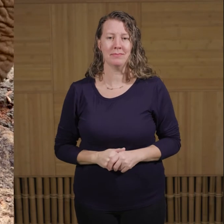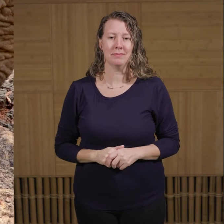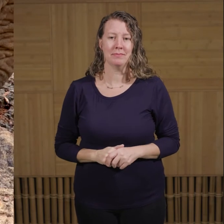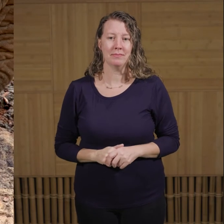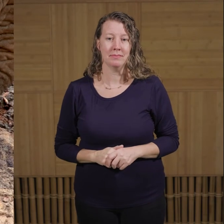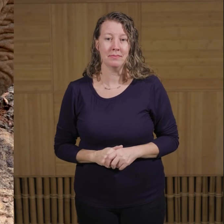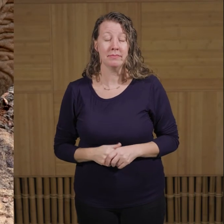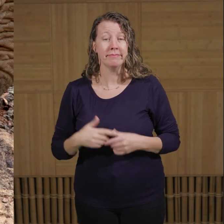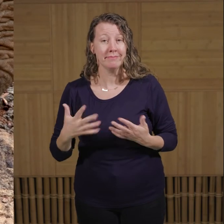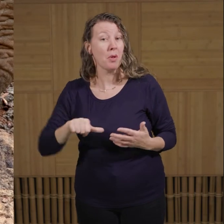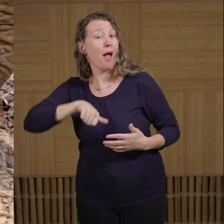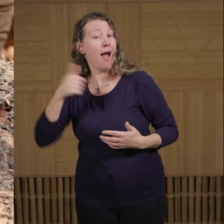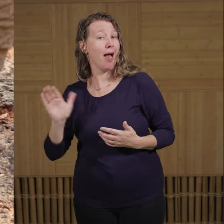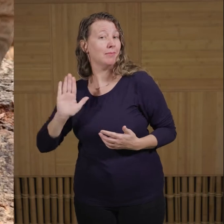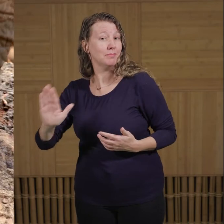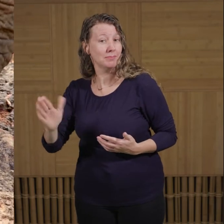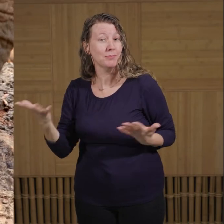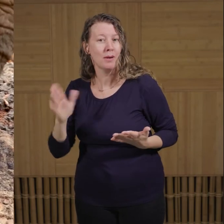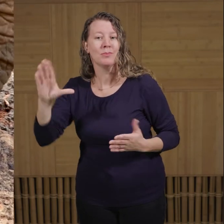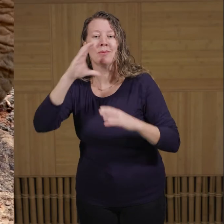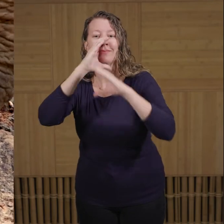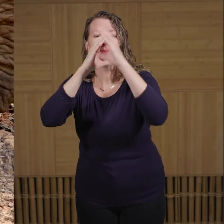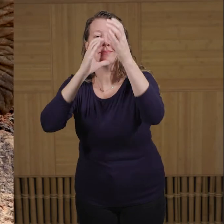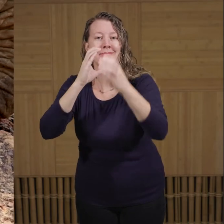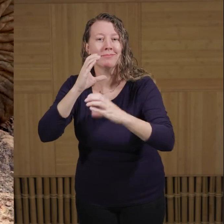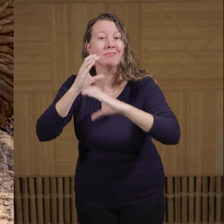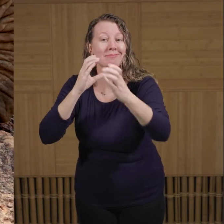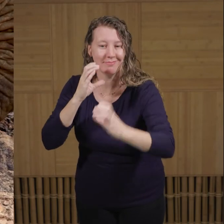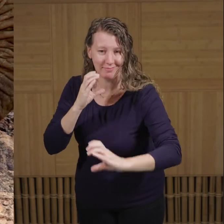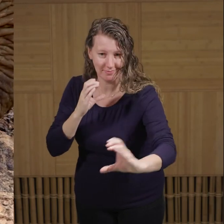Now, one of their notable features is their long trunk in place of a regular sized nose.